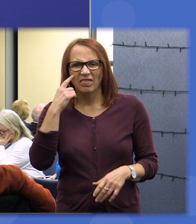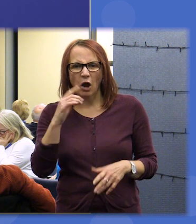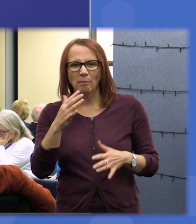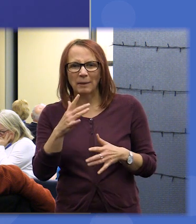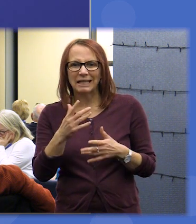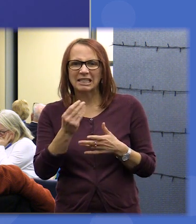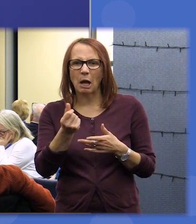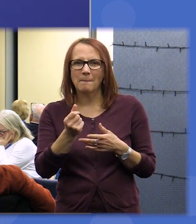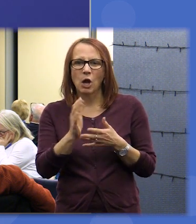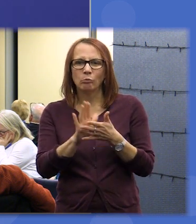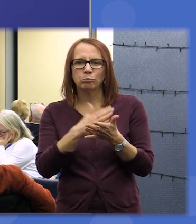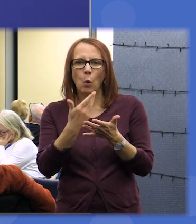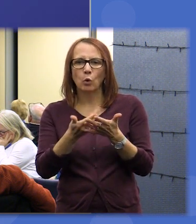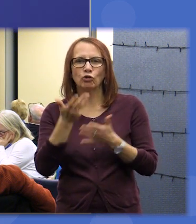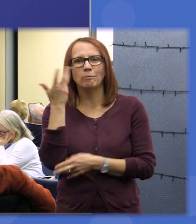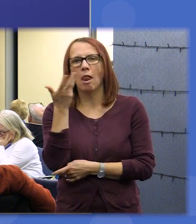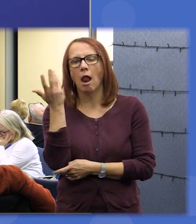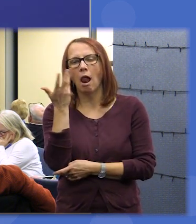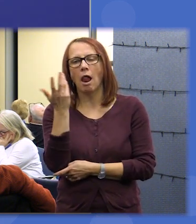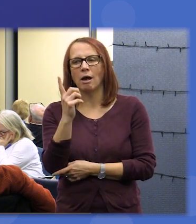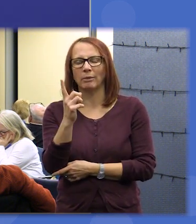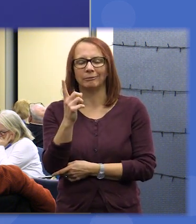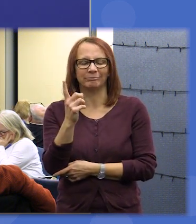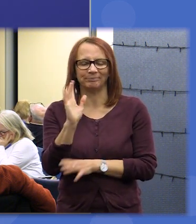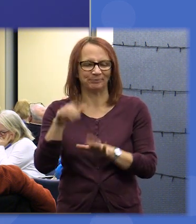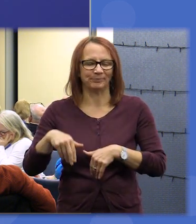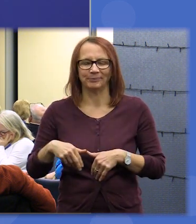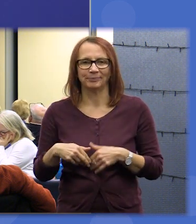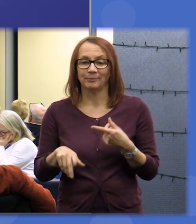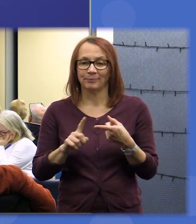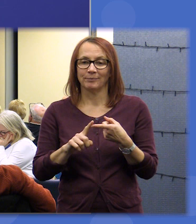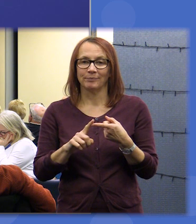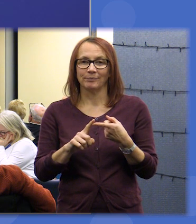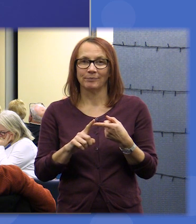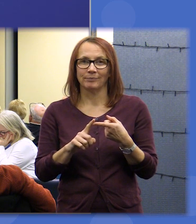I saw that you never did any of mine number one we had does have better